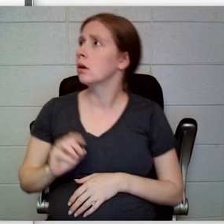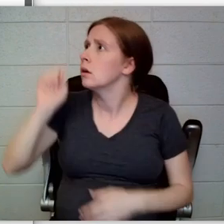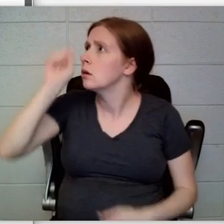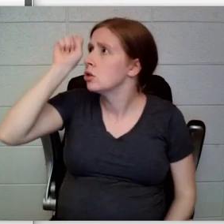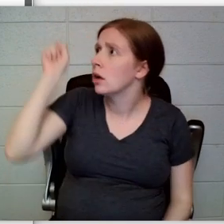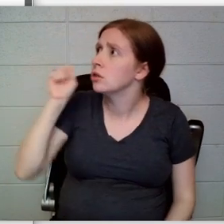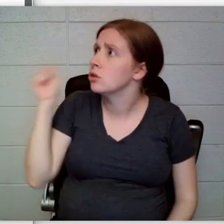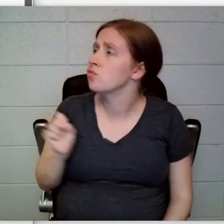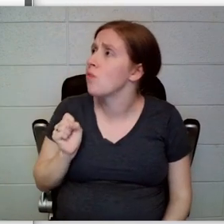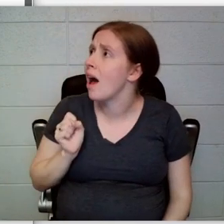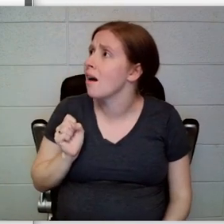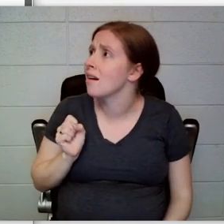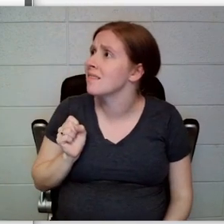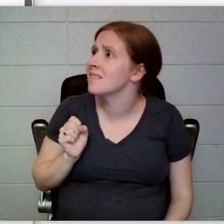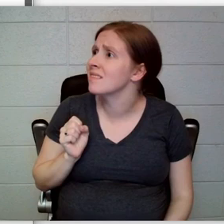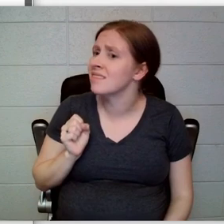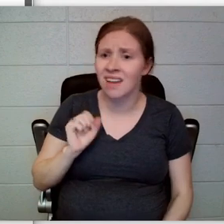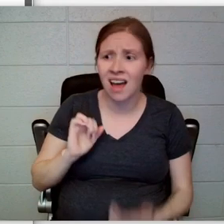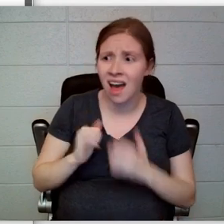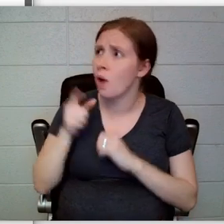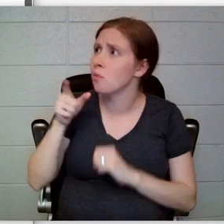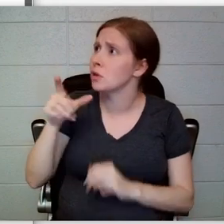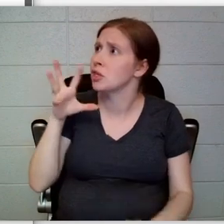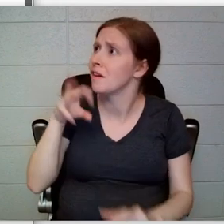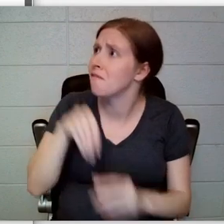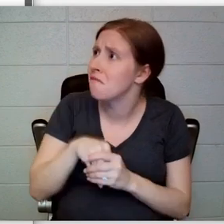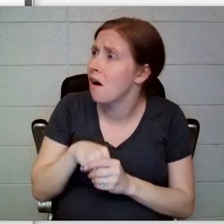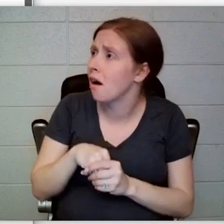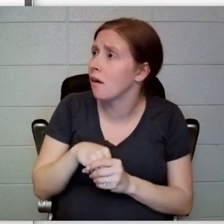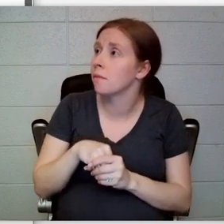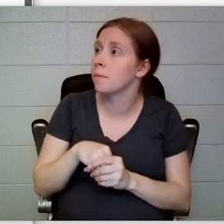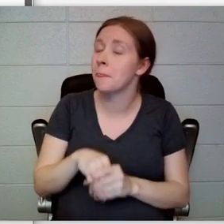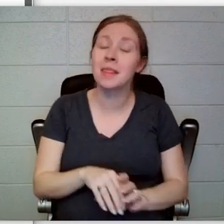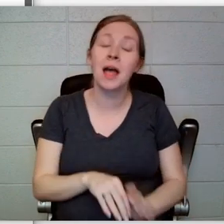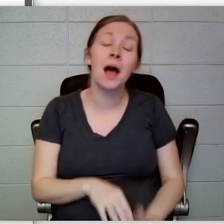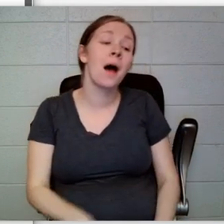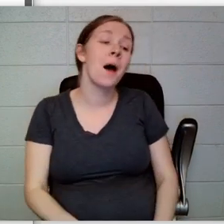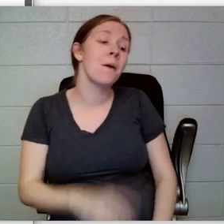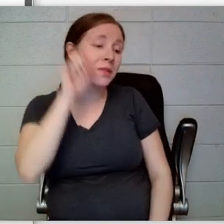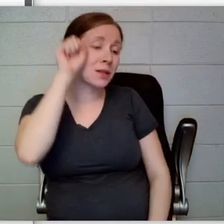said. “What does she have to do with it?” “She has agreed to play the part of the